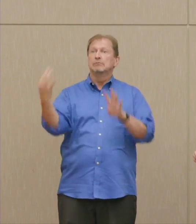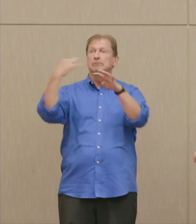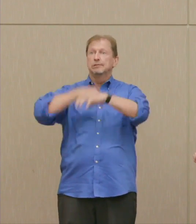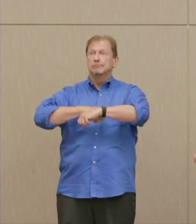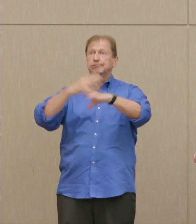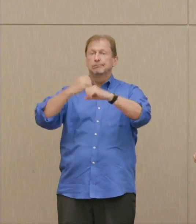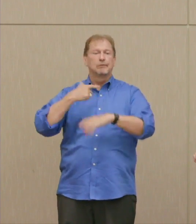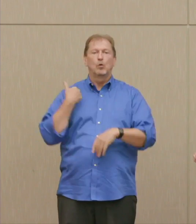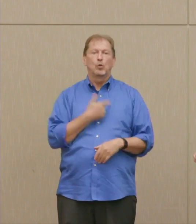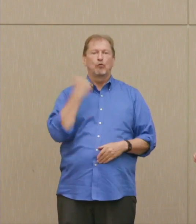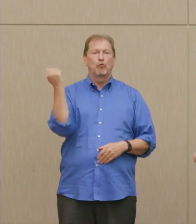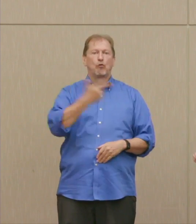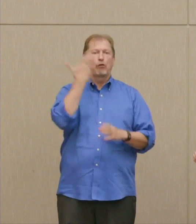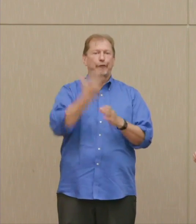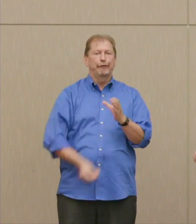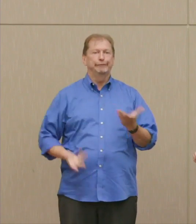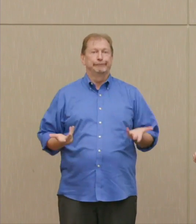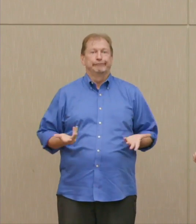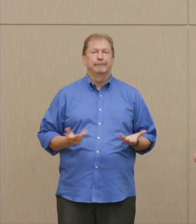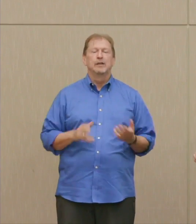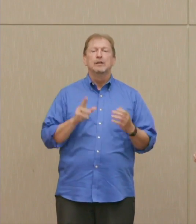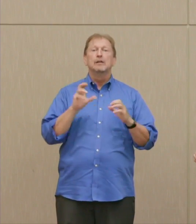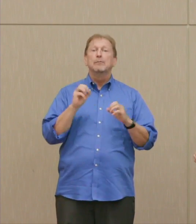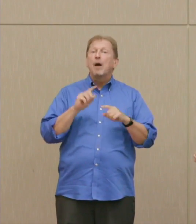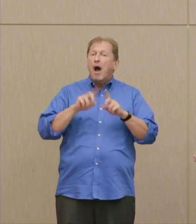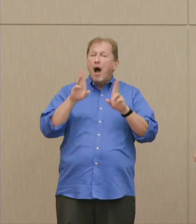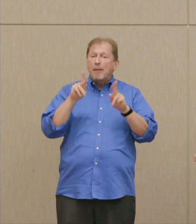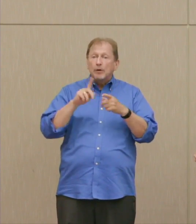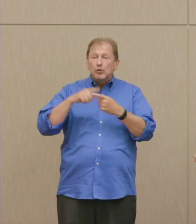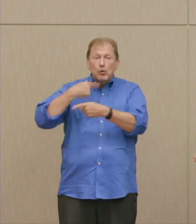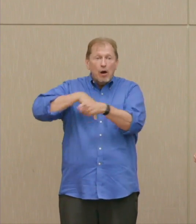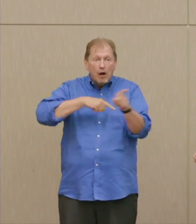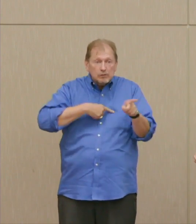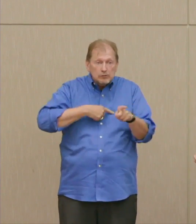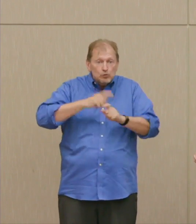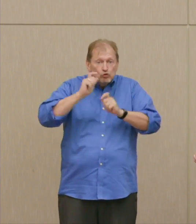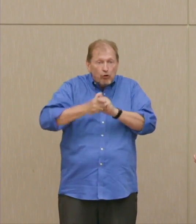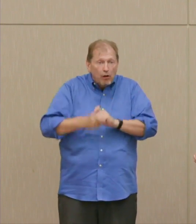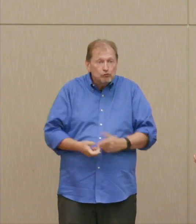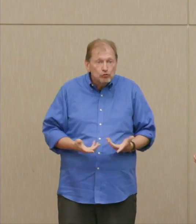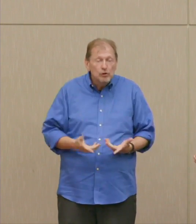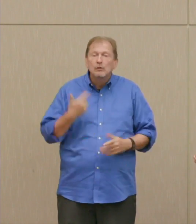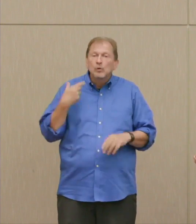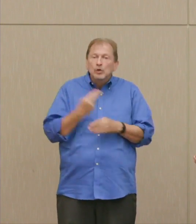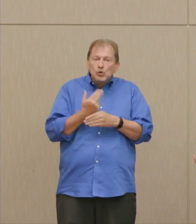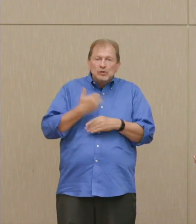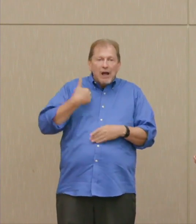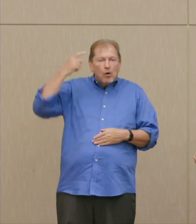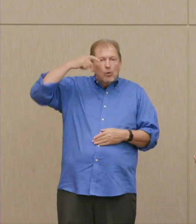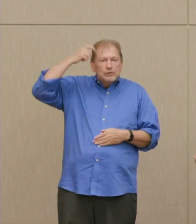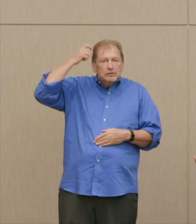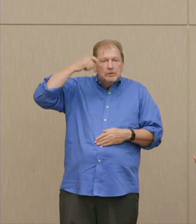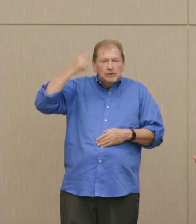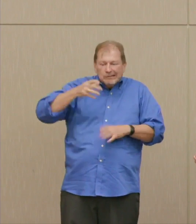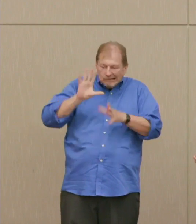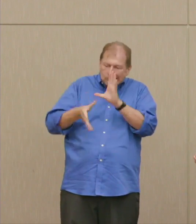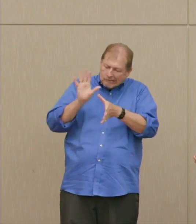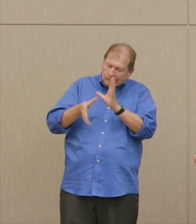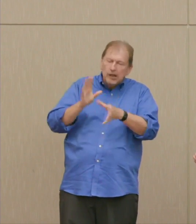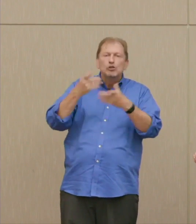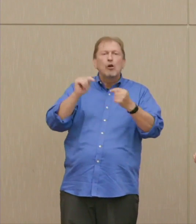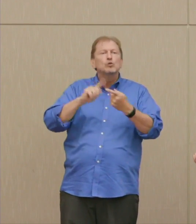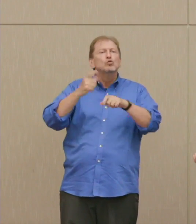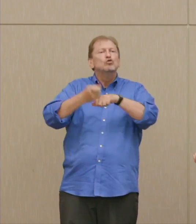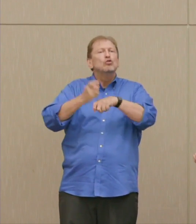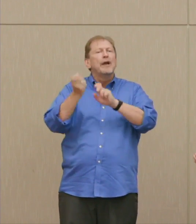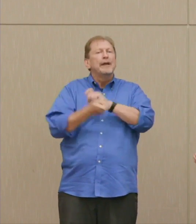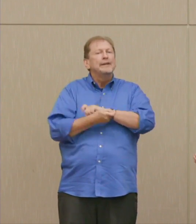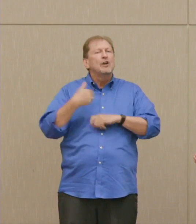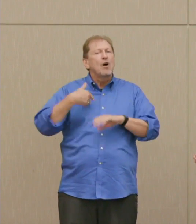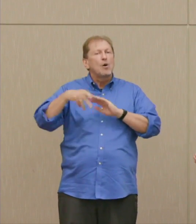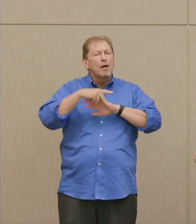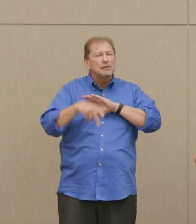It's up to us, whether we use the wisdom of Szilard, and a few others, or these 13 year